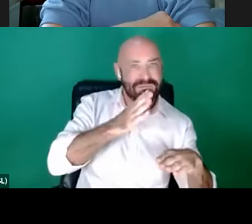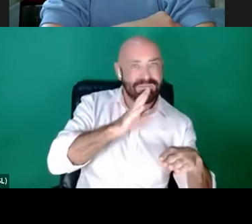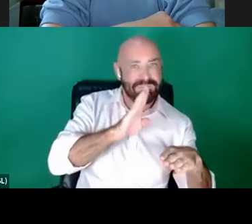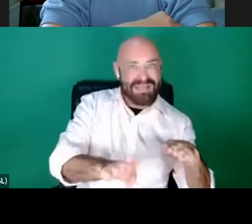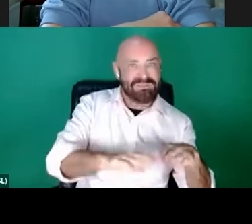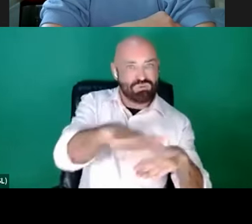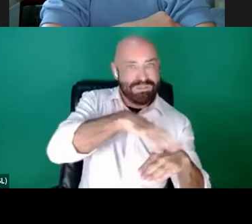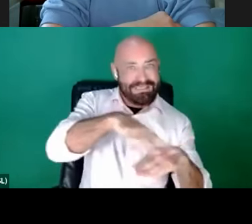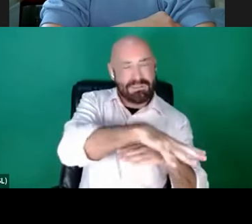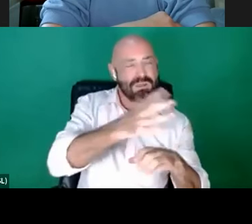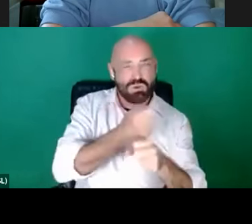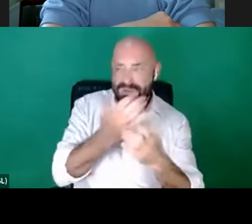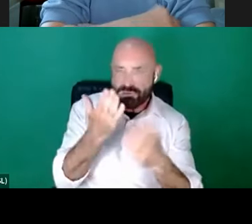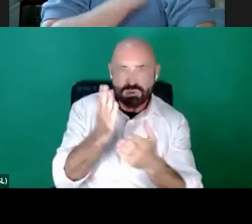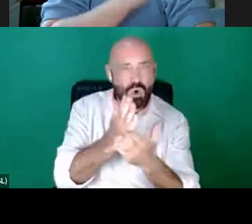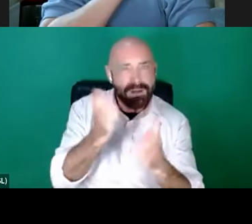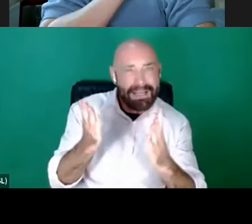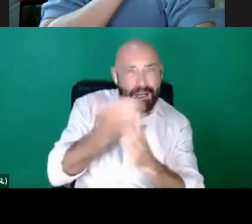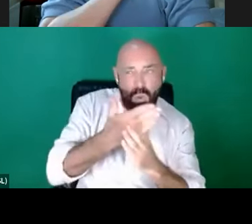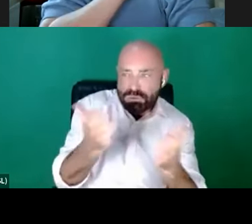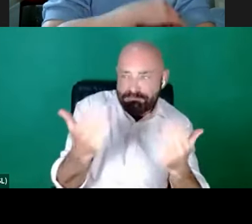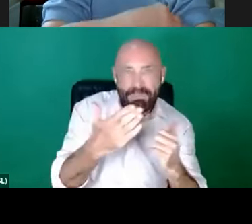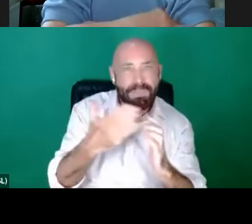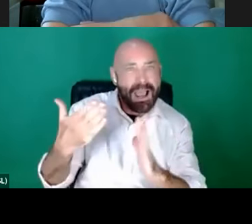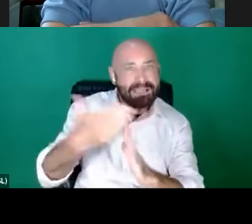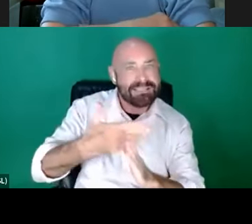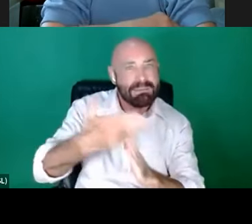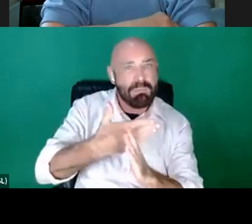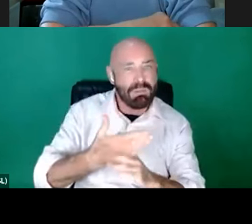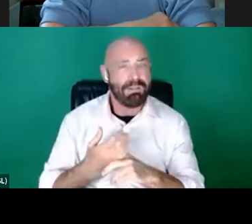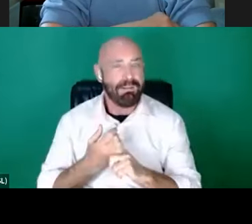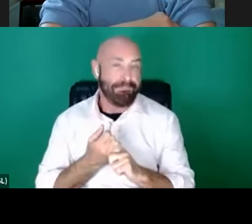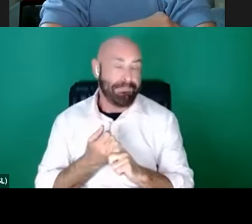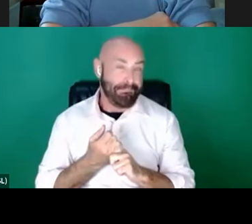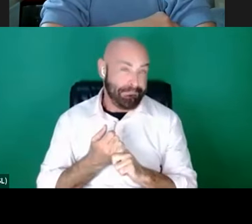working in the industry to make it inclusive and accessible. I'm joined today by the